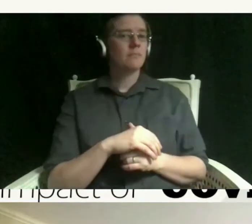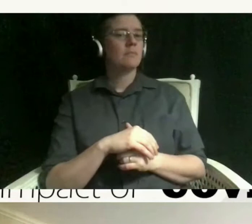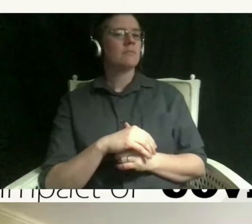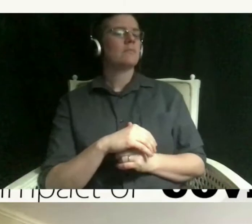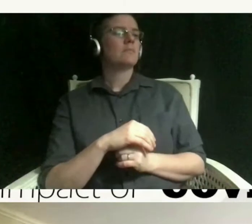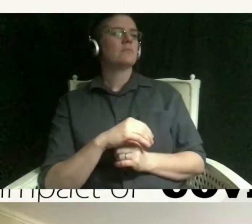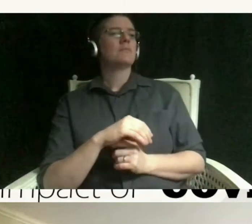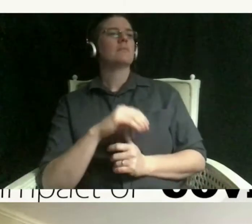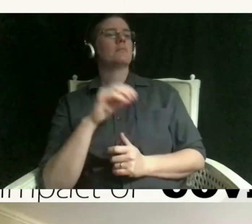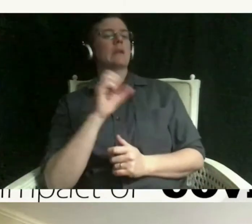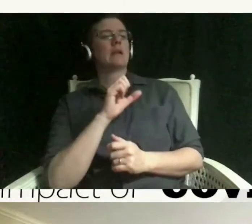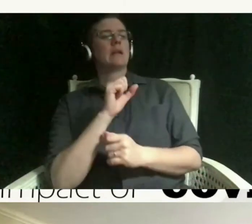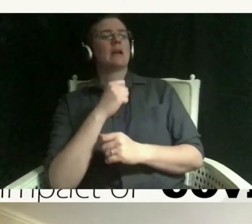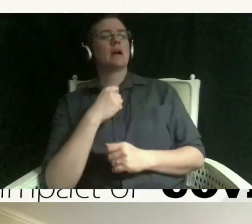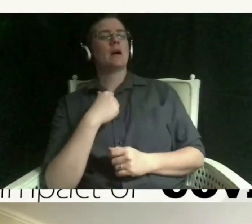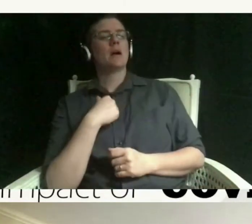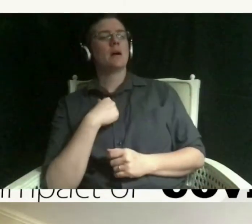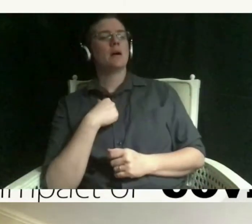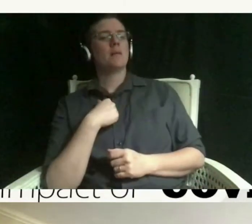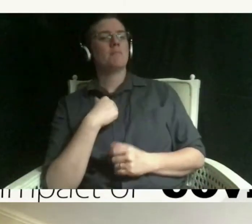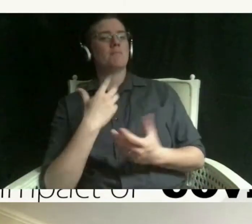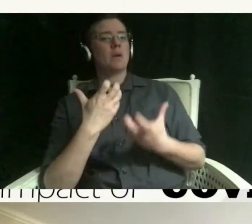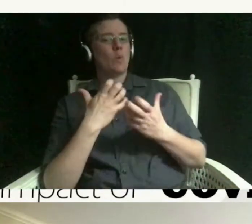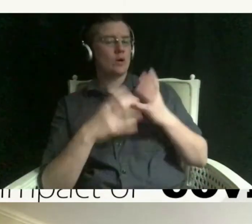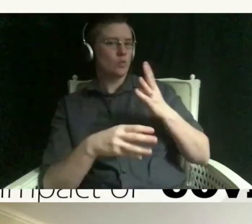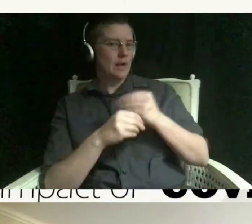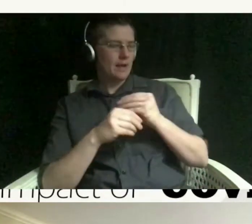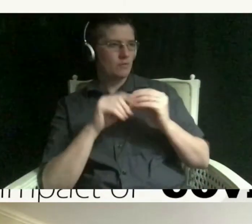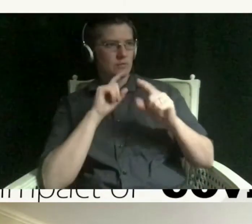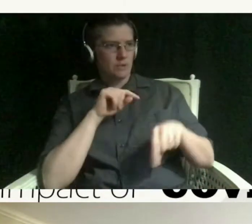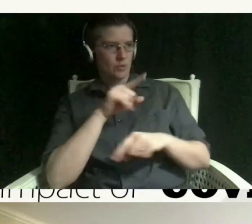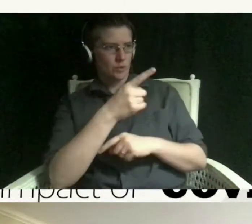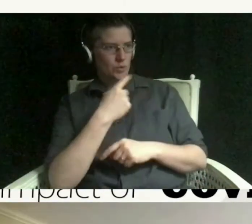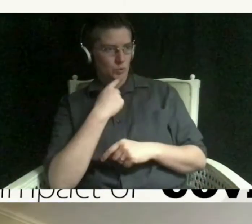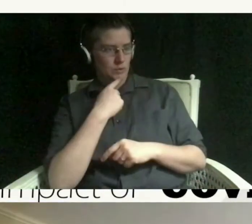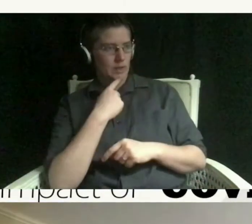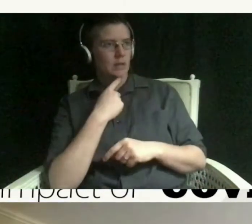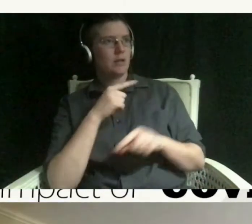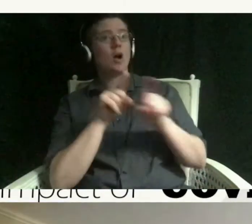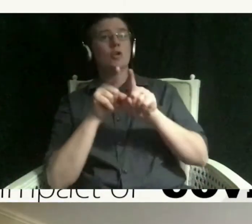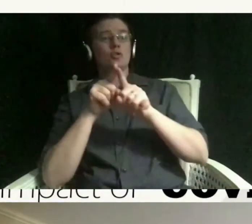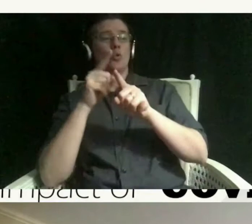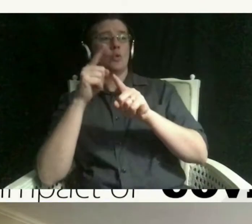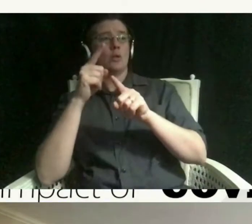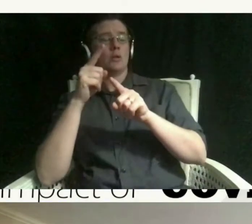in in response to what uh you said as well as the young person in the video one of the things that